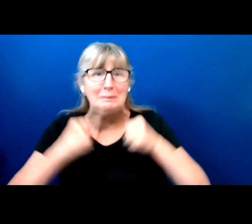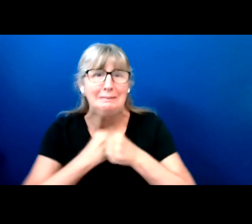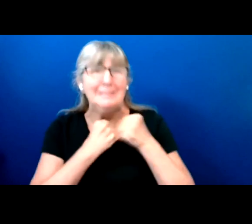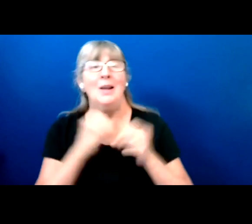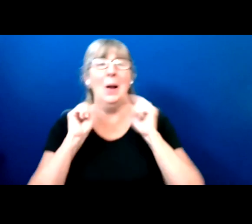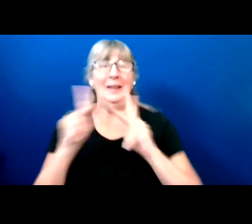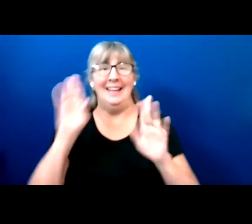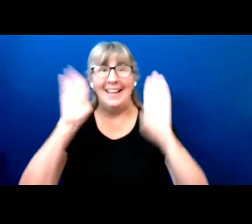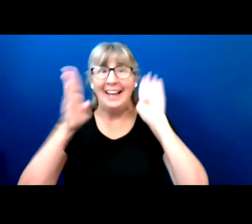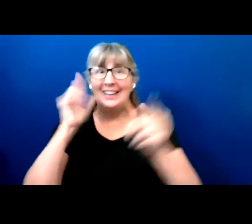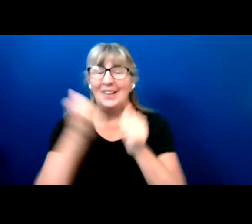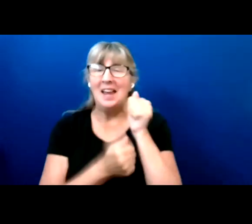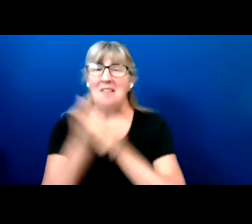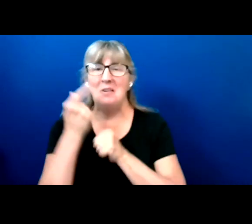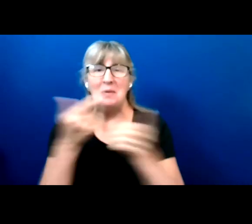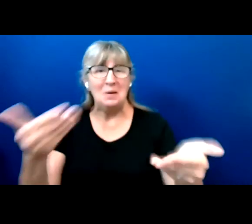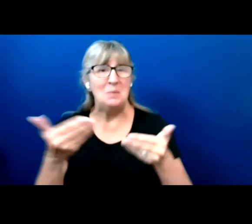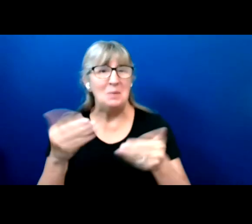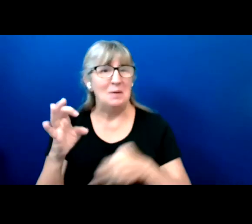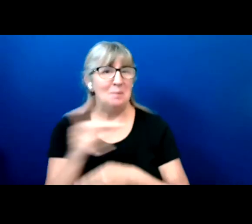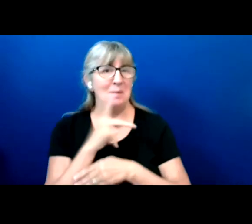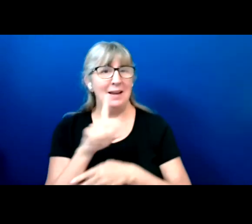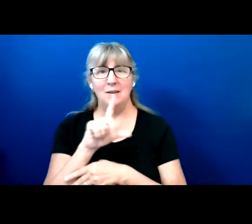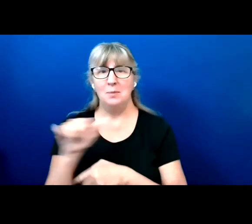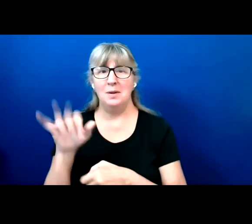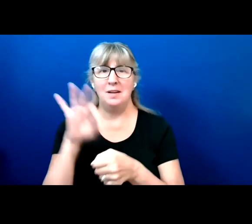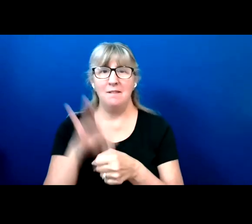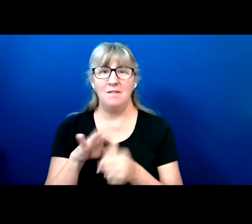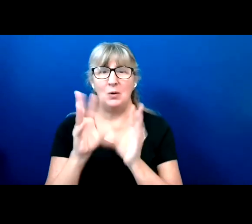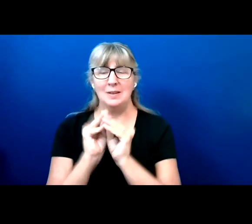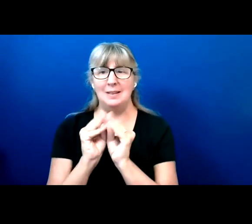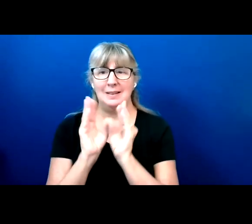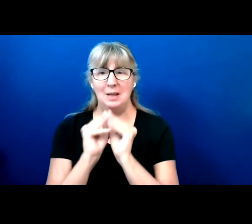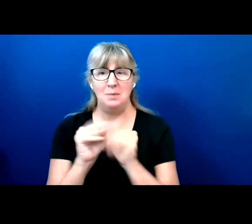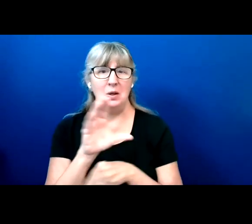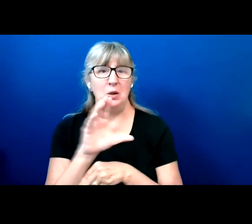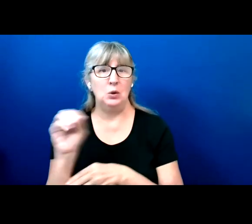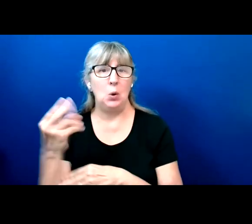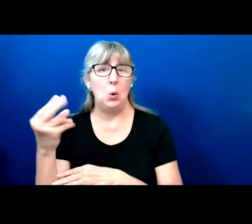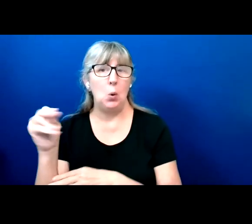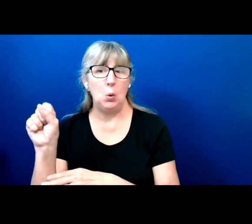And welcome back to the Disability Vote Summit that is co-hosted by the National Disability